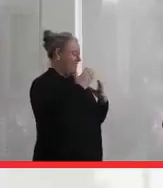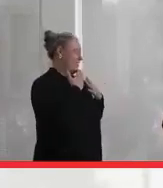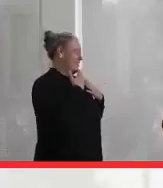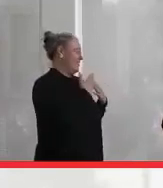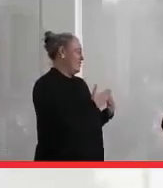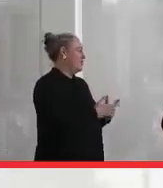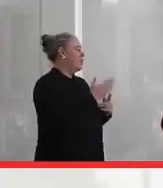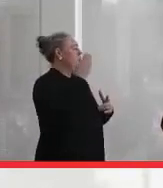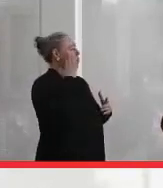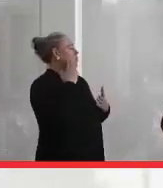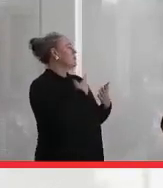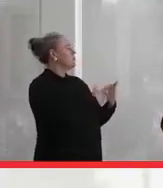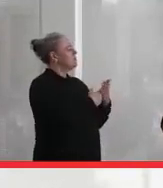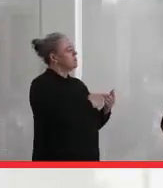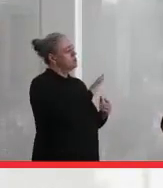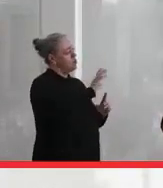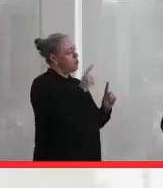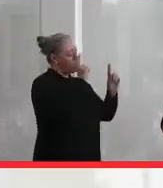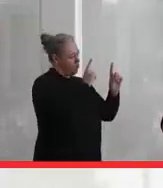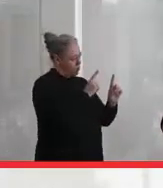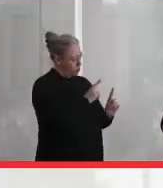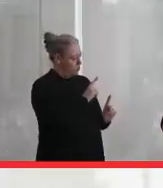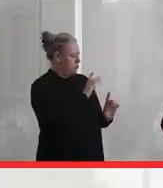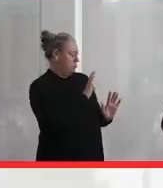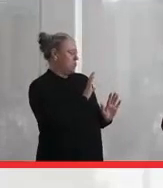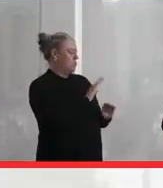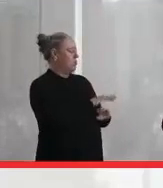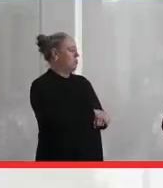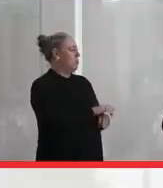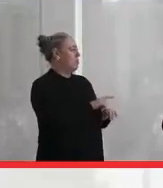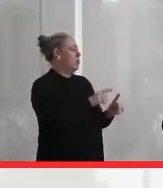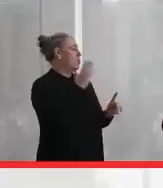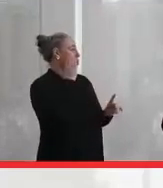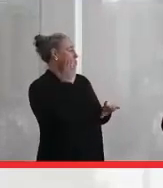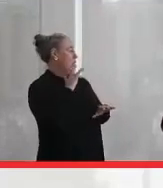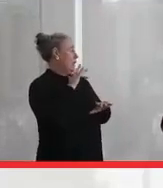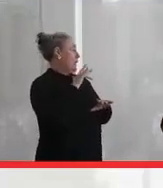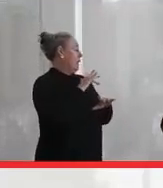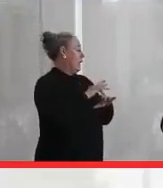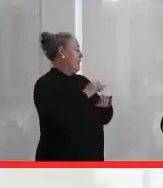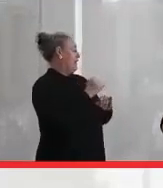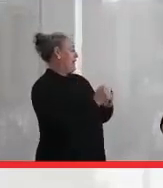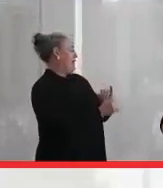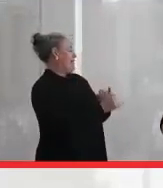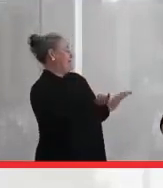You talked about your goals a little bit, and I wonder-- you touched on it near the end of your answer